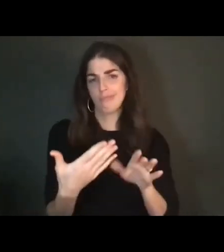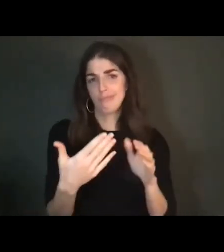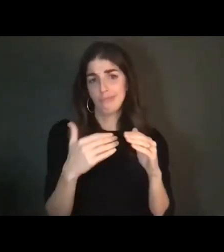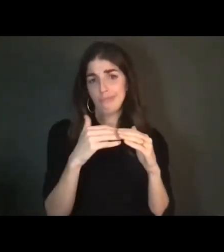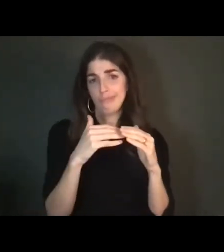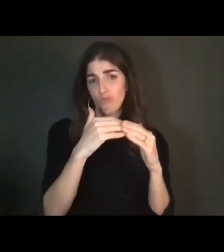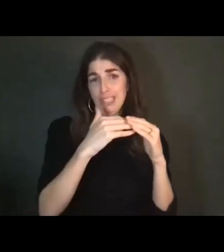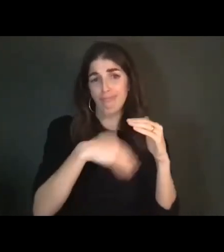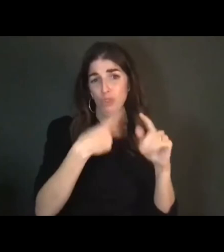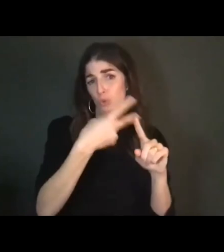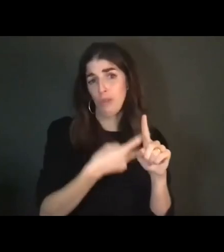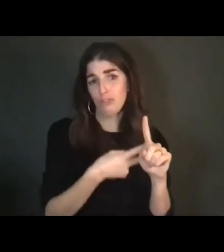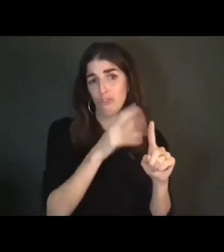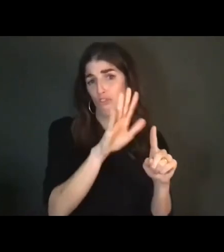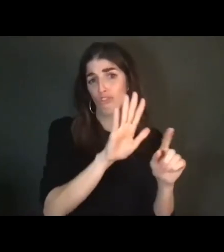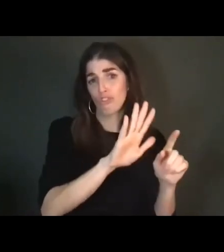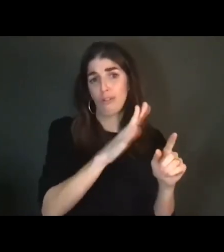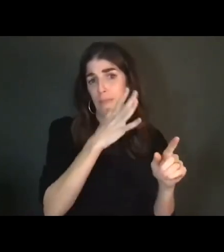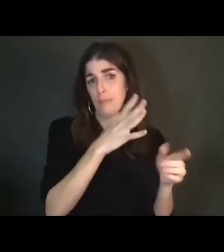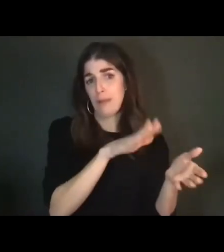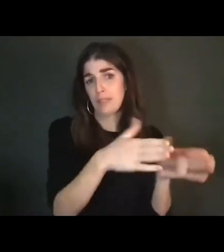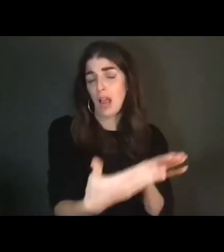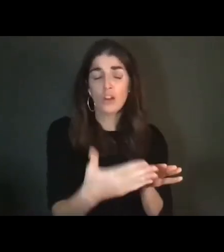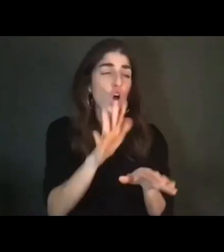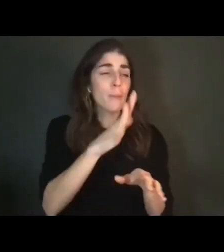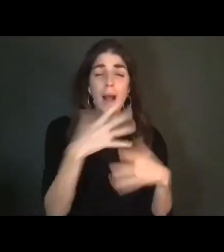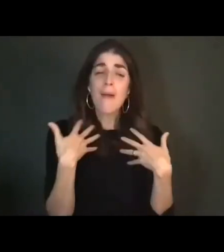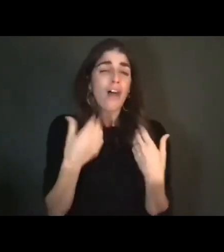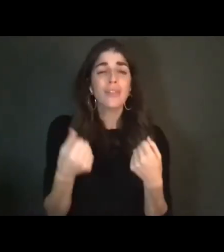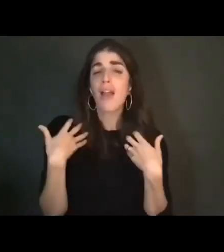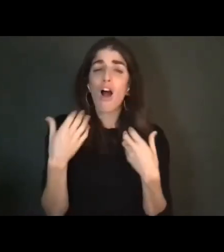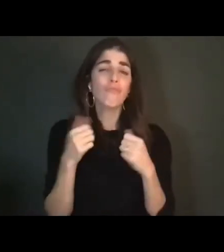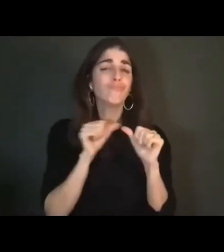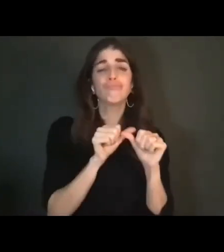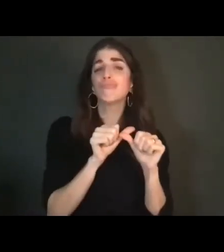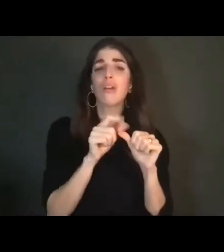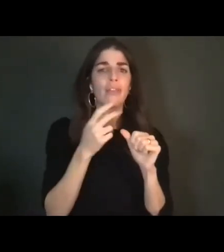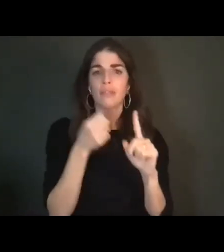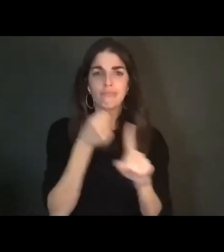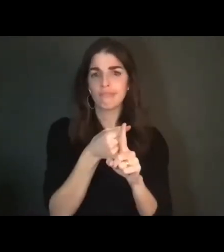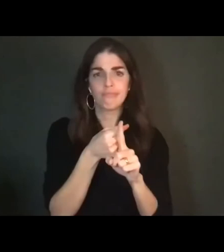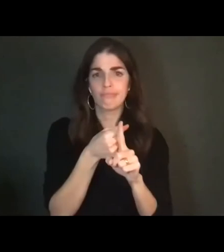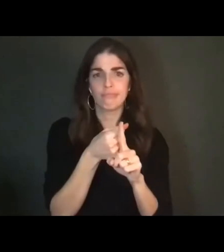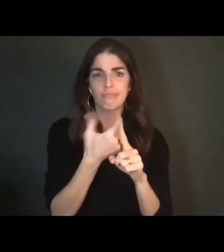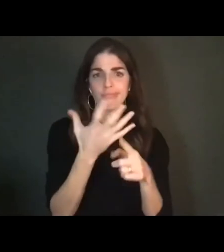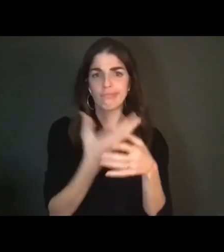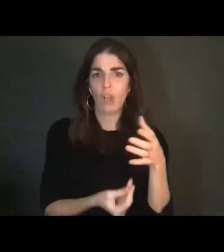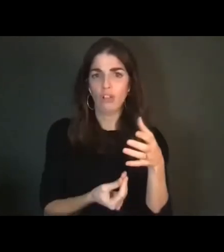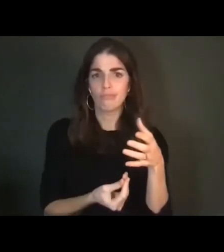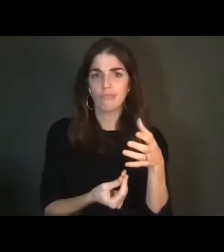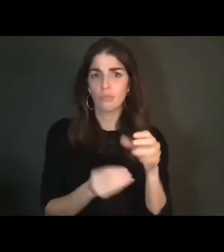died. So she was healthy, healthy, and then -- BAM! -- that's it. No mom. And the girl